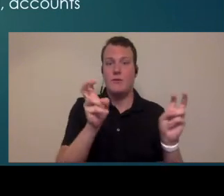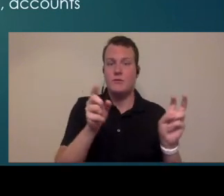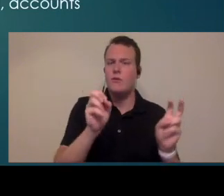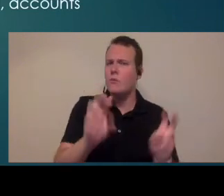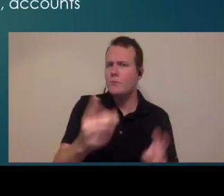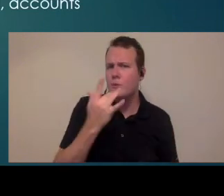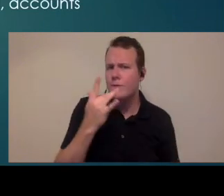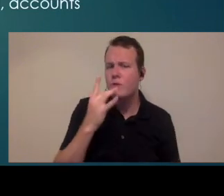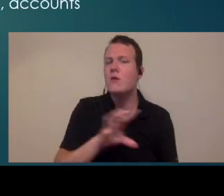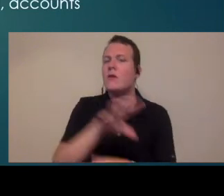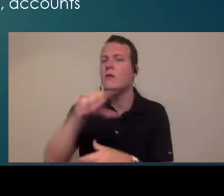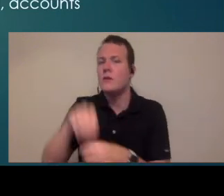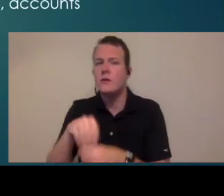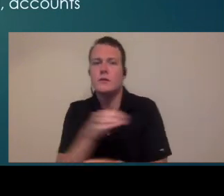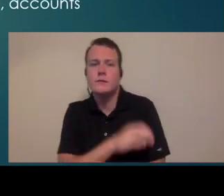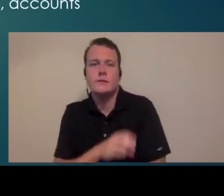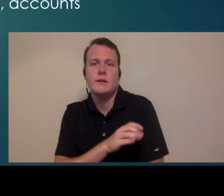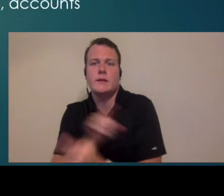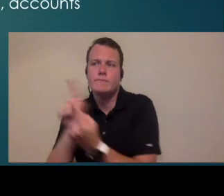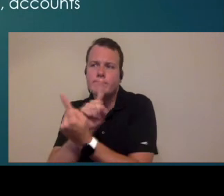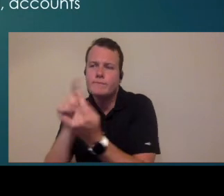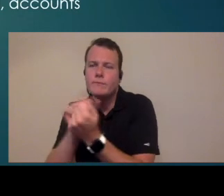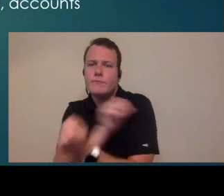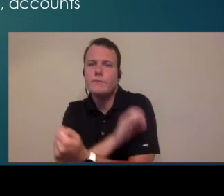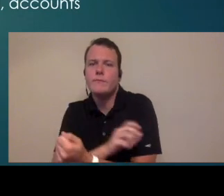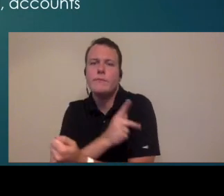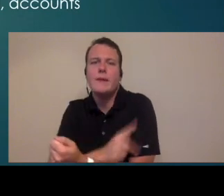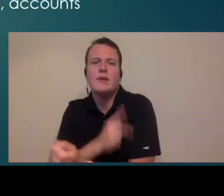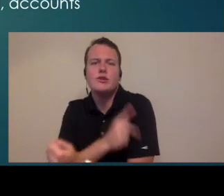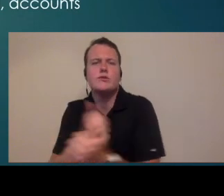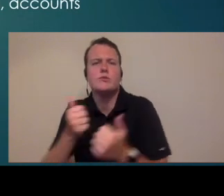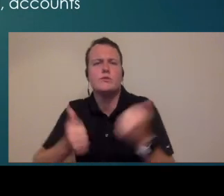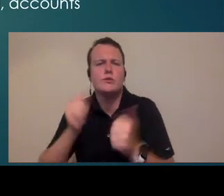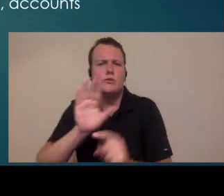want to be in the clinic seeing patients so I think as you start to think about